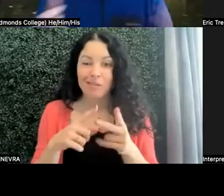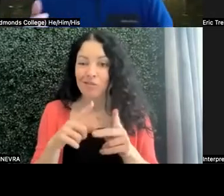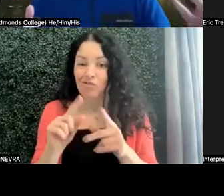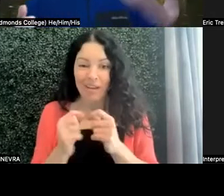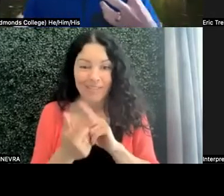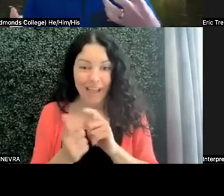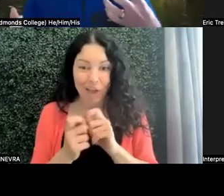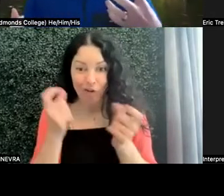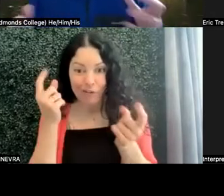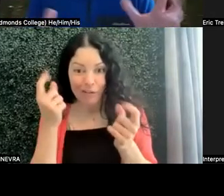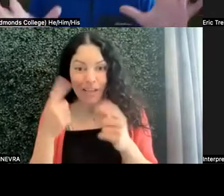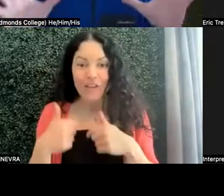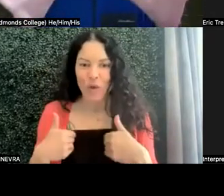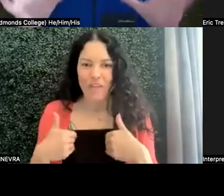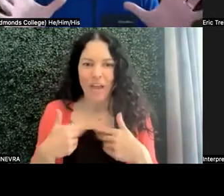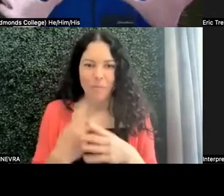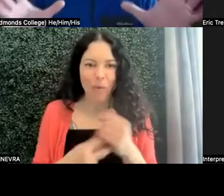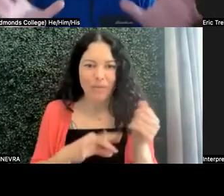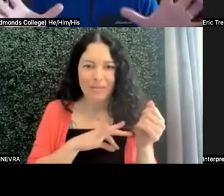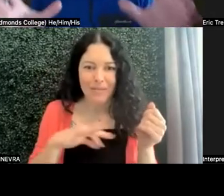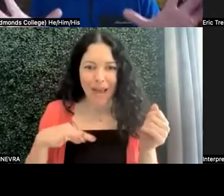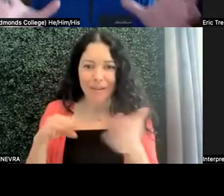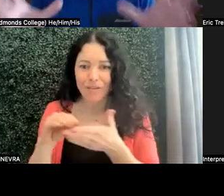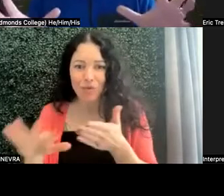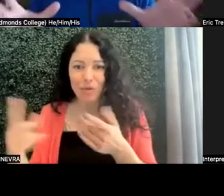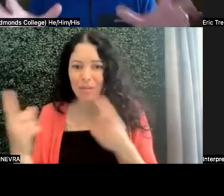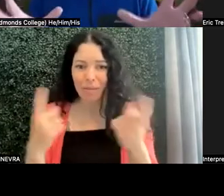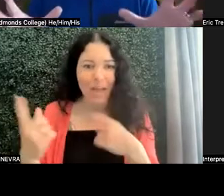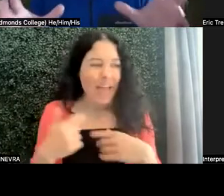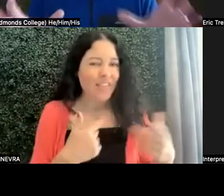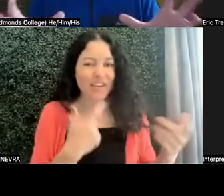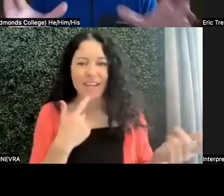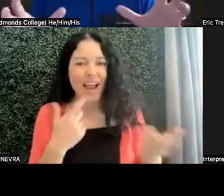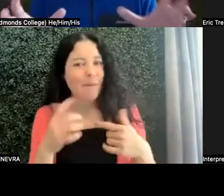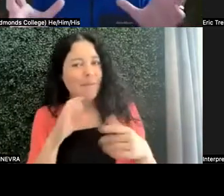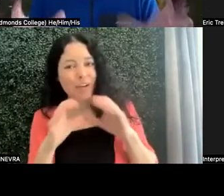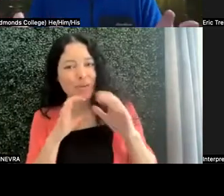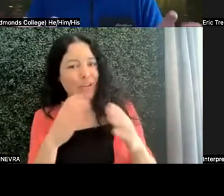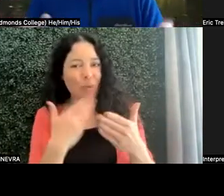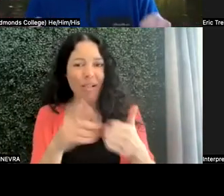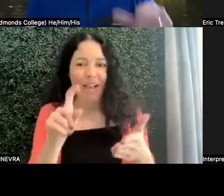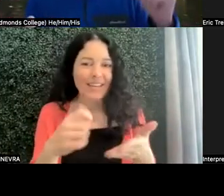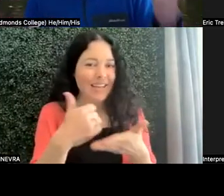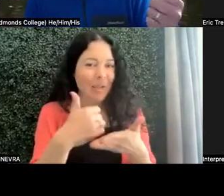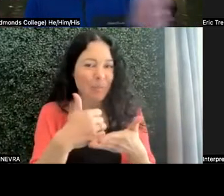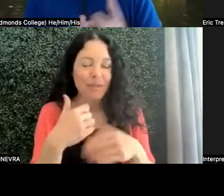and faculty approach me going, I am not communicating well in this situation, and I need help. So it could be--